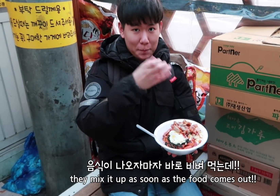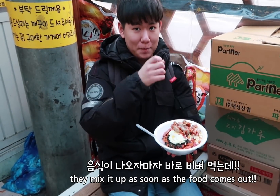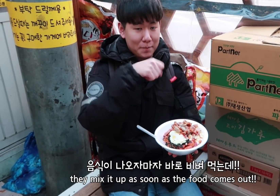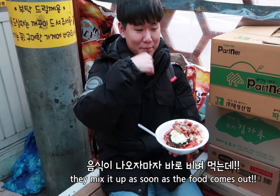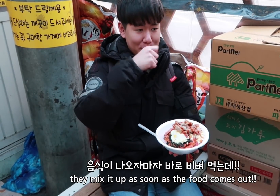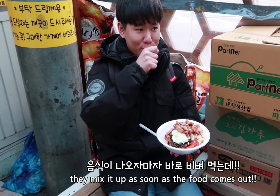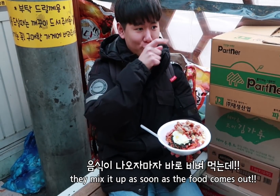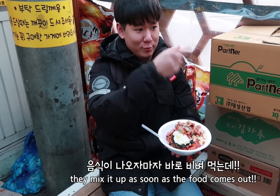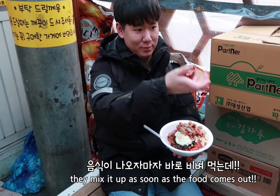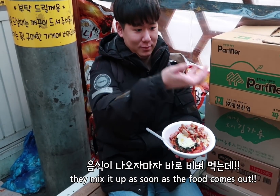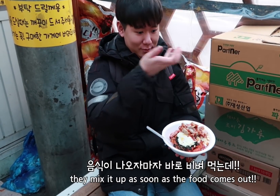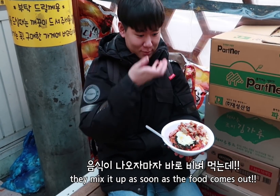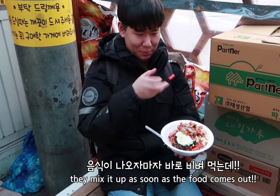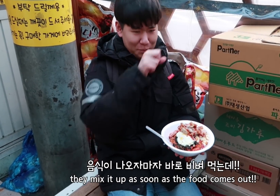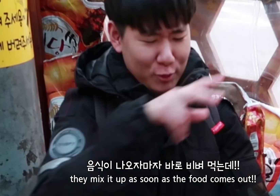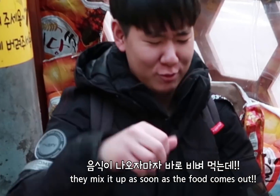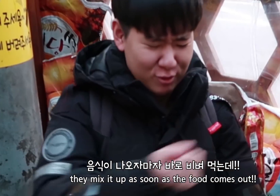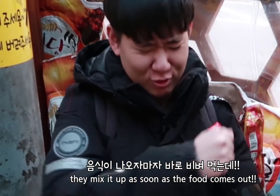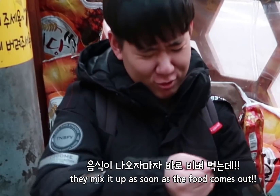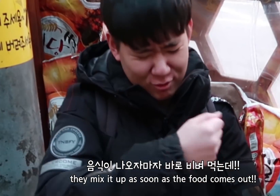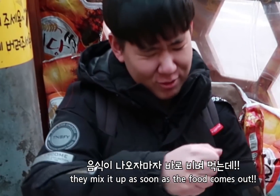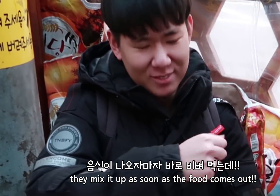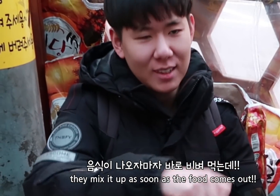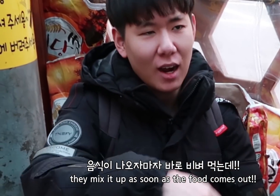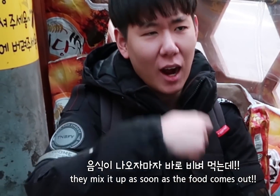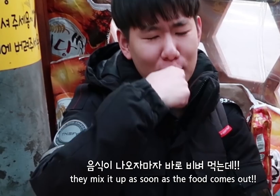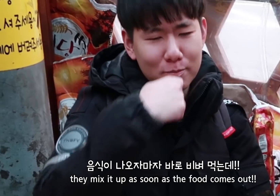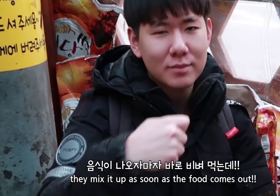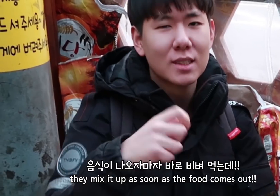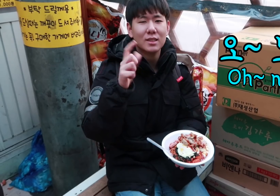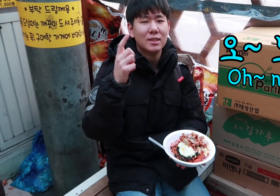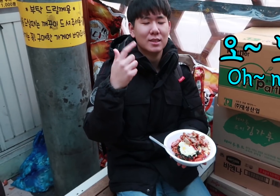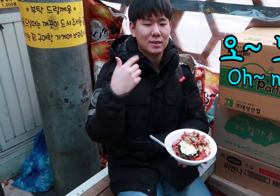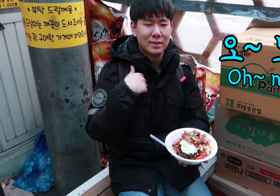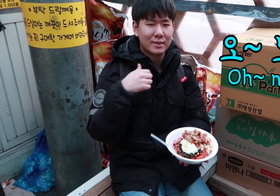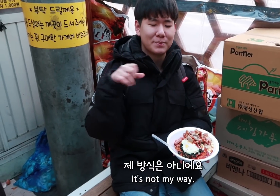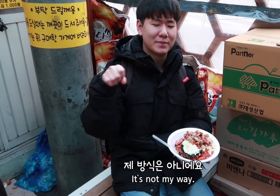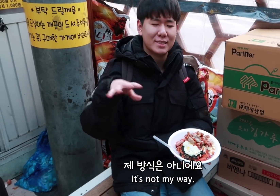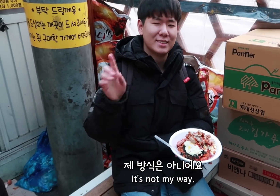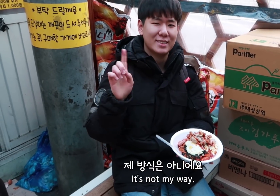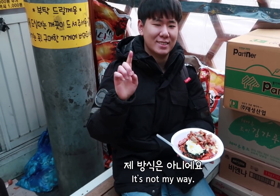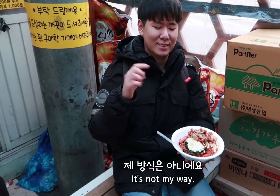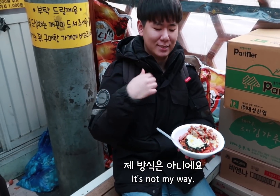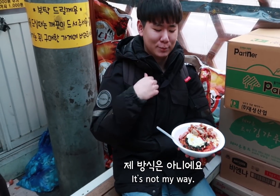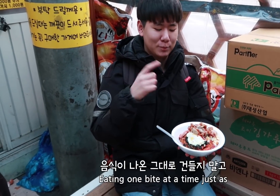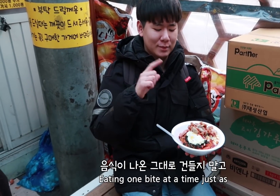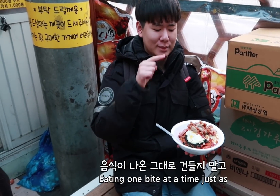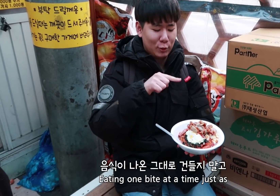they mix it up as soon as the food comes out!!! Oh~ no! It’s not my way.